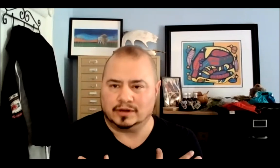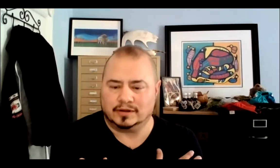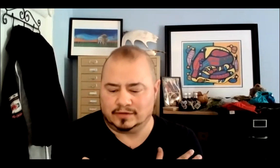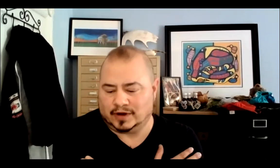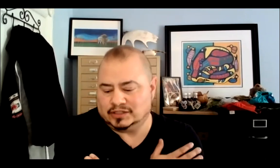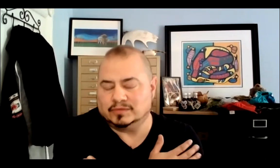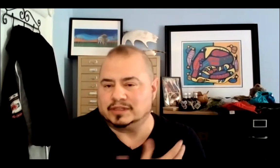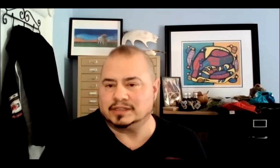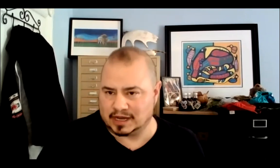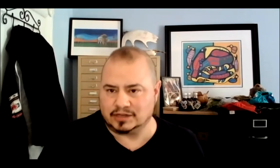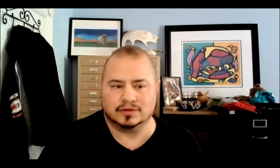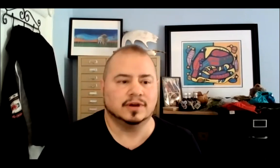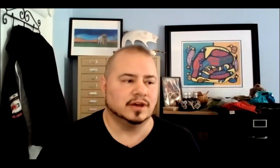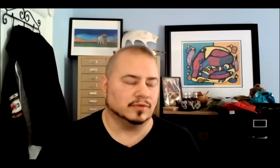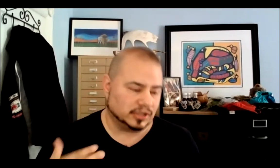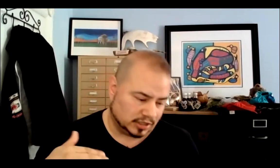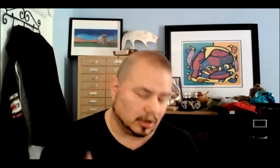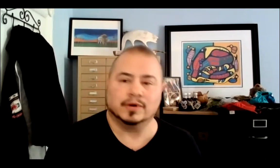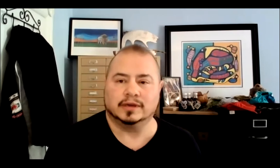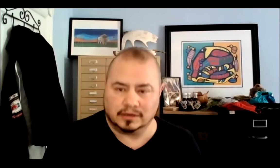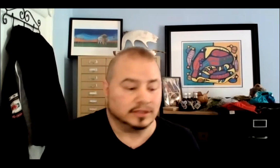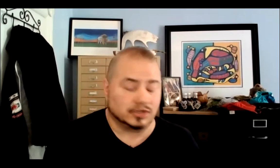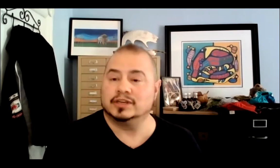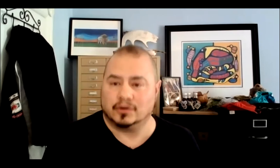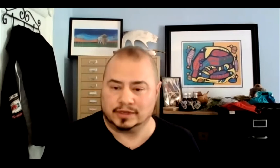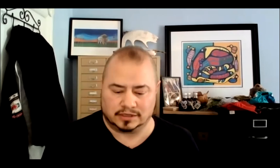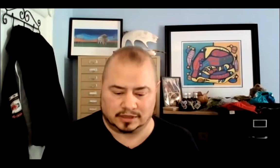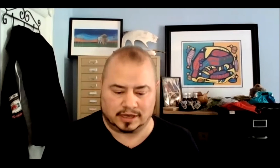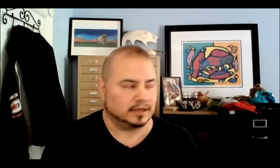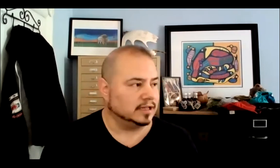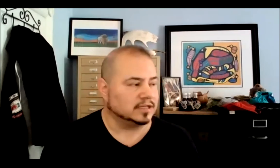or advise some of the things I do, which is going, literally going, to the land.